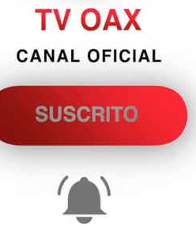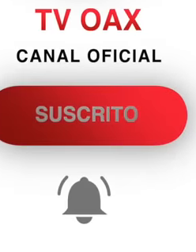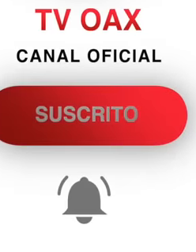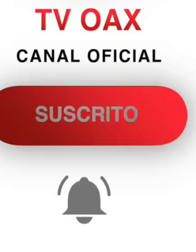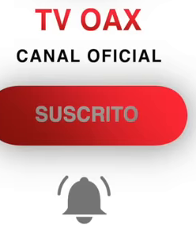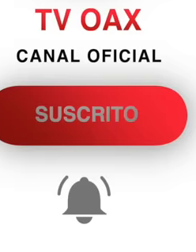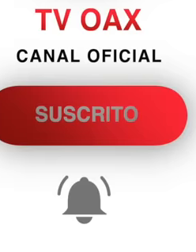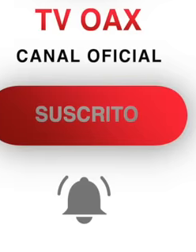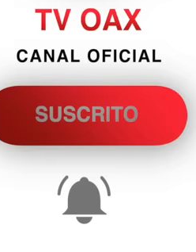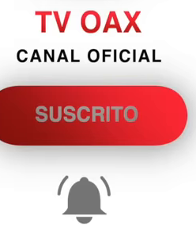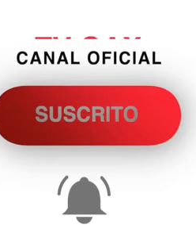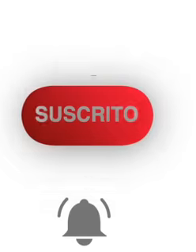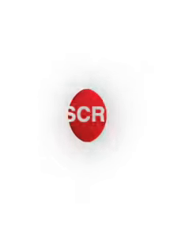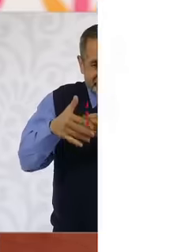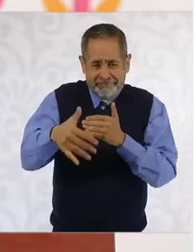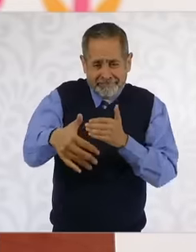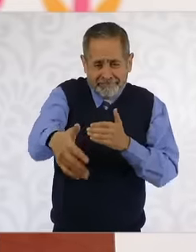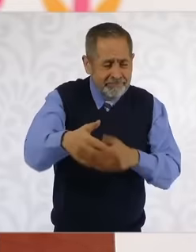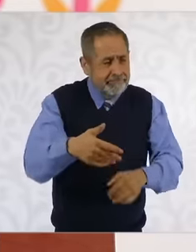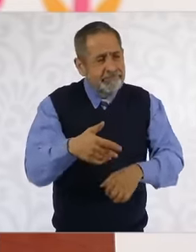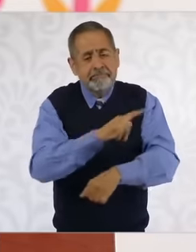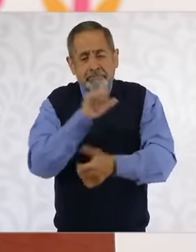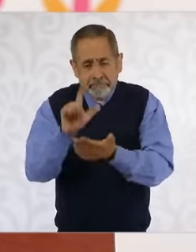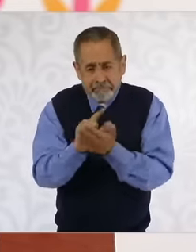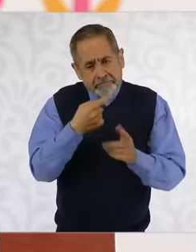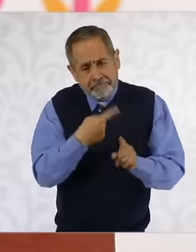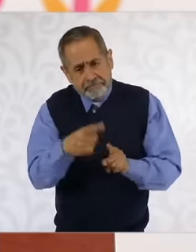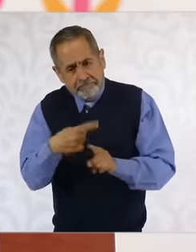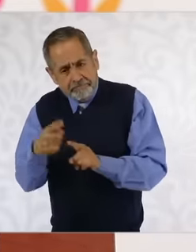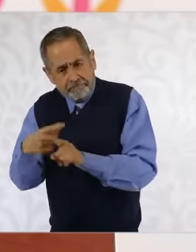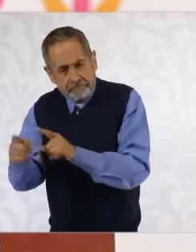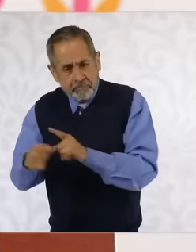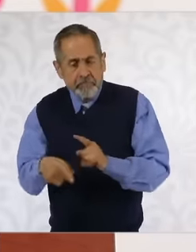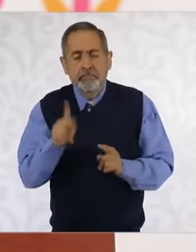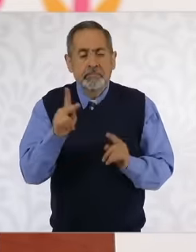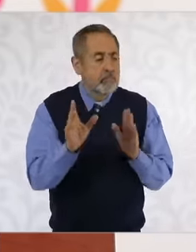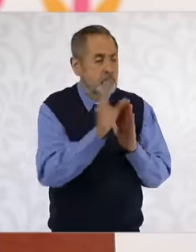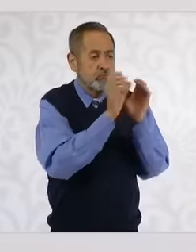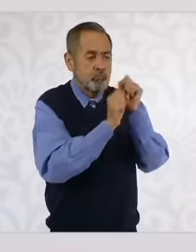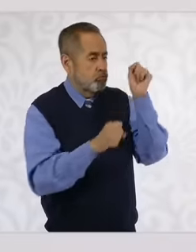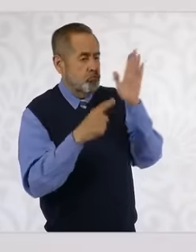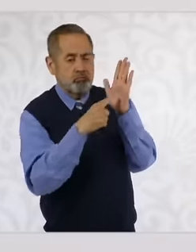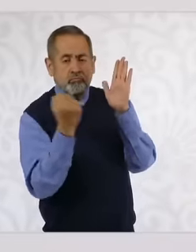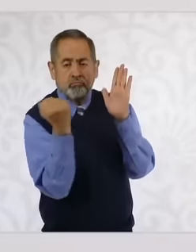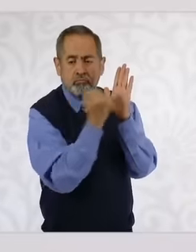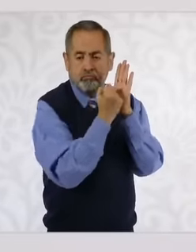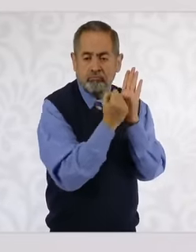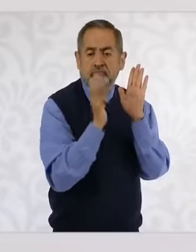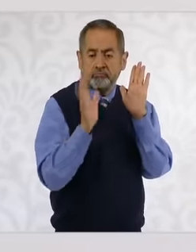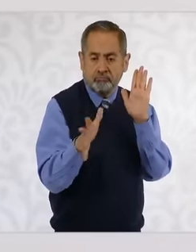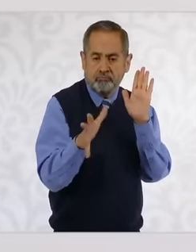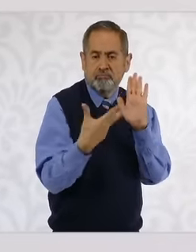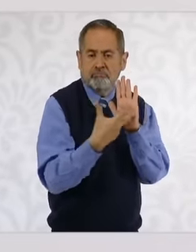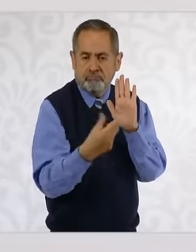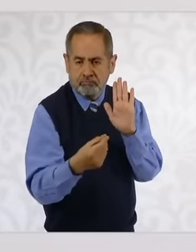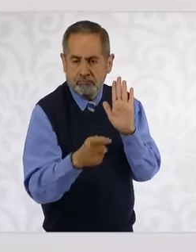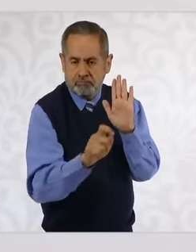the whole procedure of secondary laws but the Constitution today establishes that they are going to elect